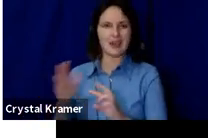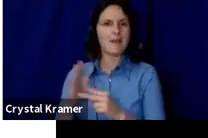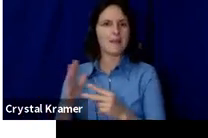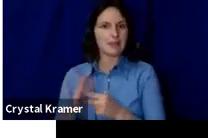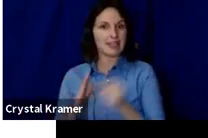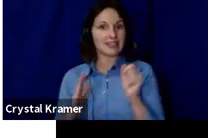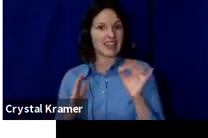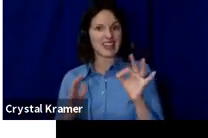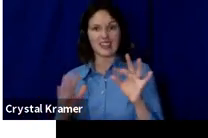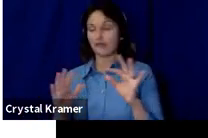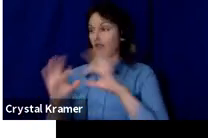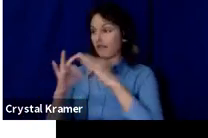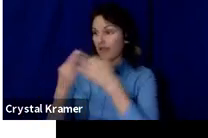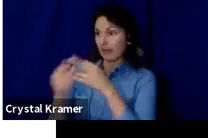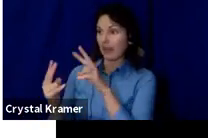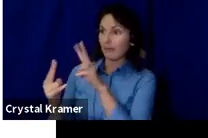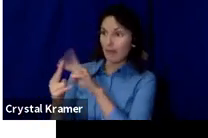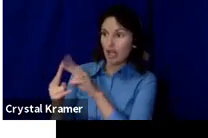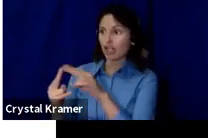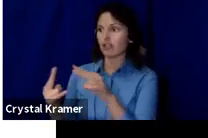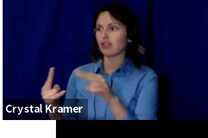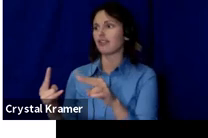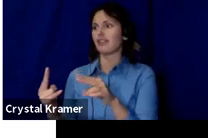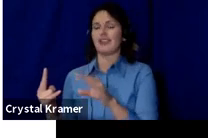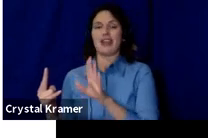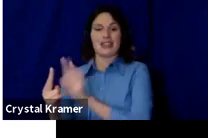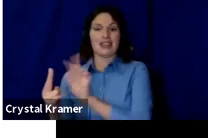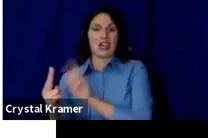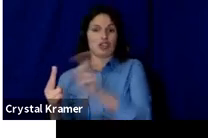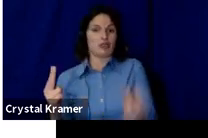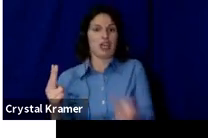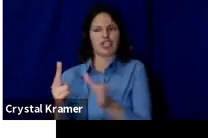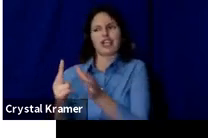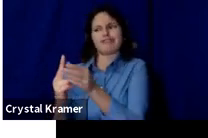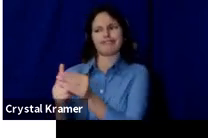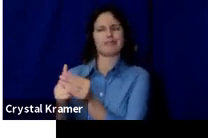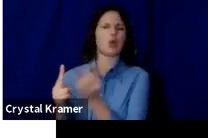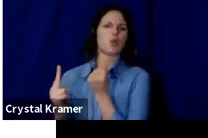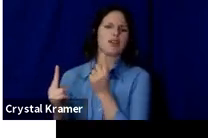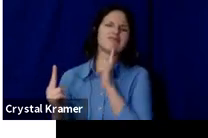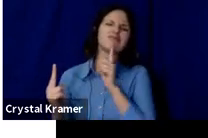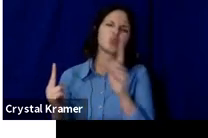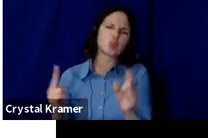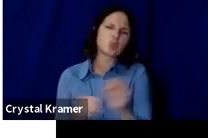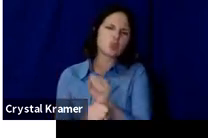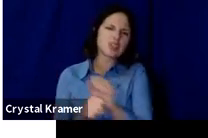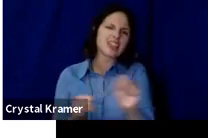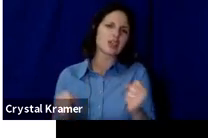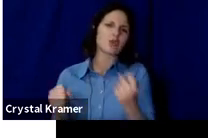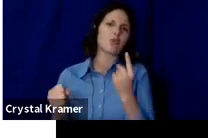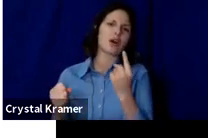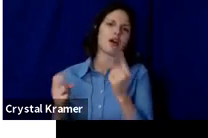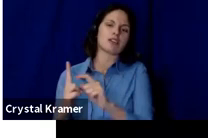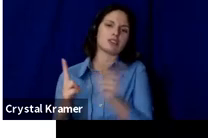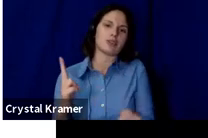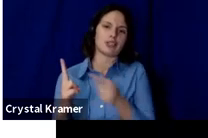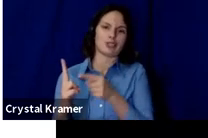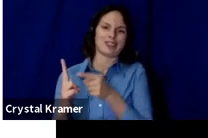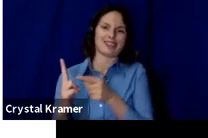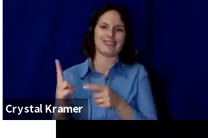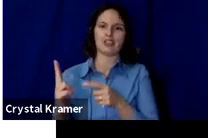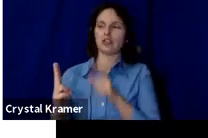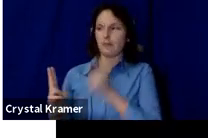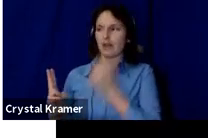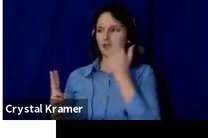a household, and so knowing several families of four doesn't get you to the 400 mark.